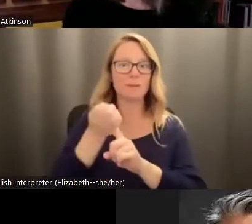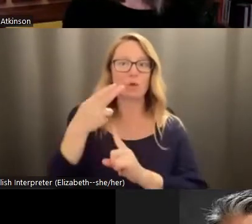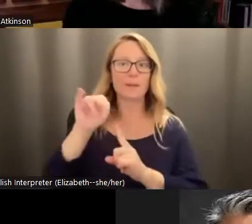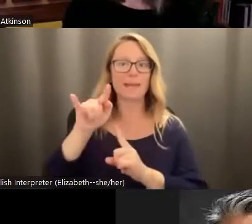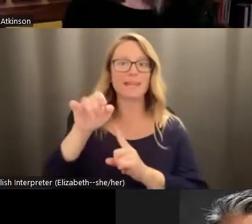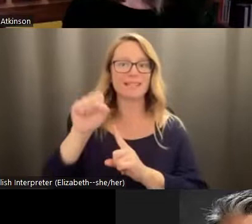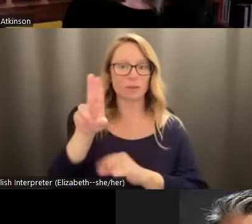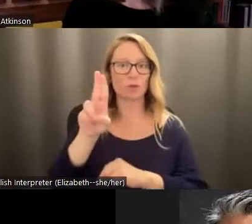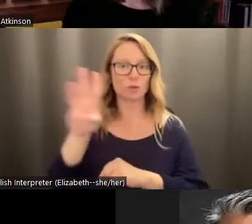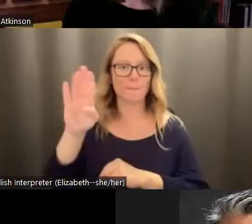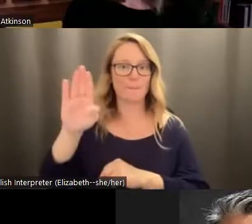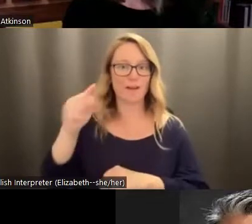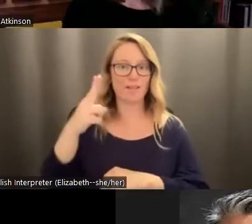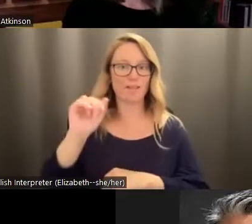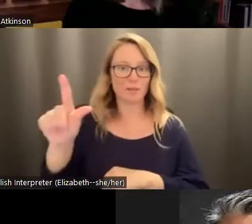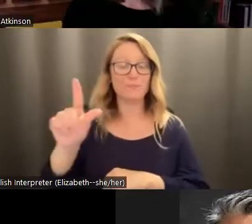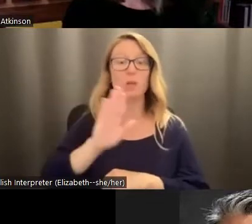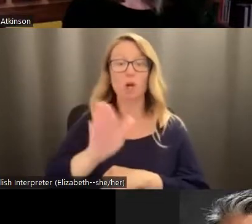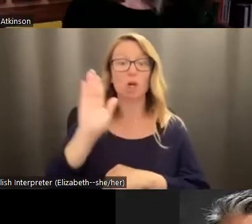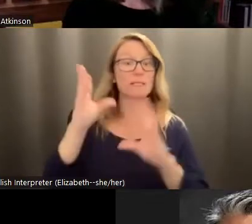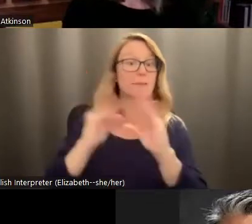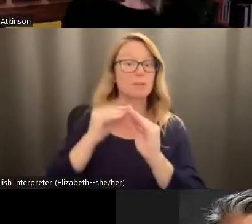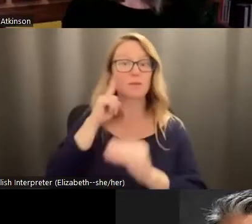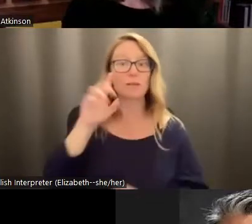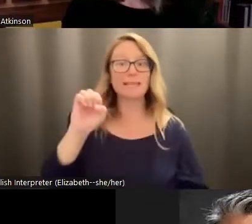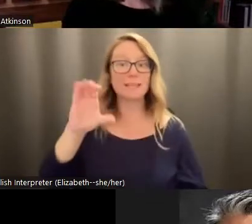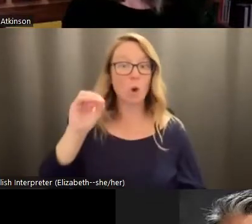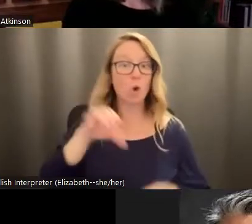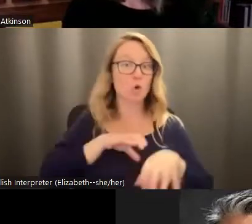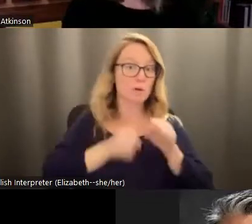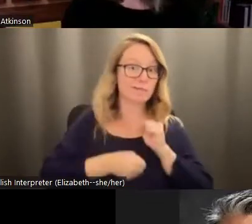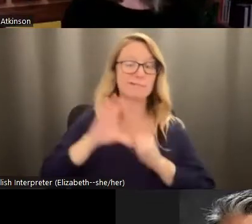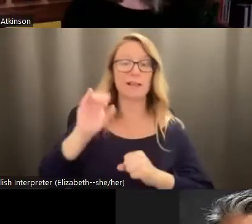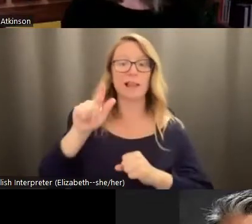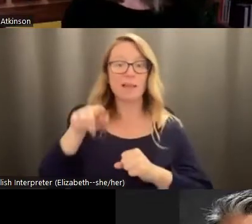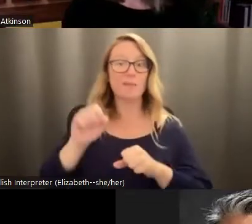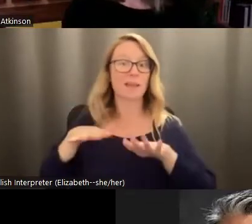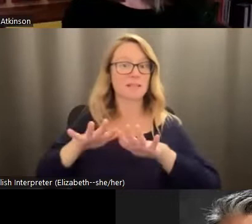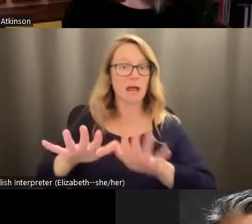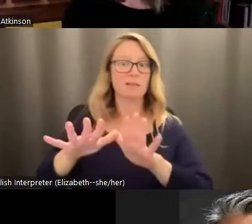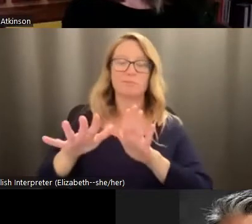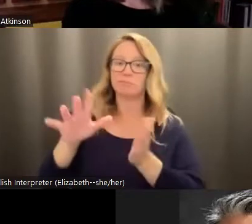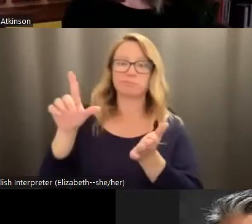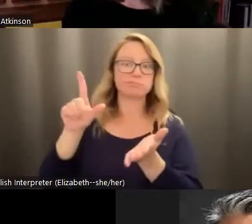Washington Bothell. Her seminars on eco grief and climate anxiety have been featured in The New York Times, Washington Post